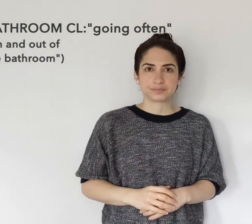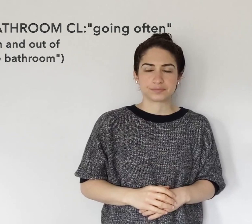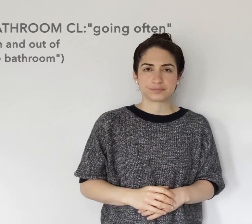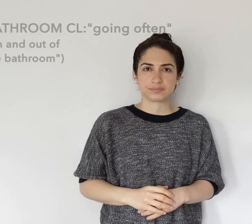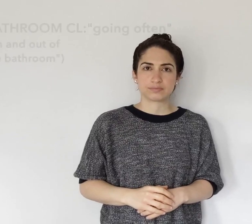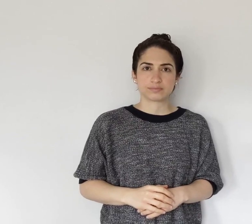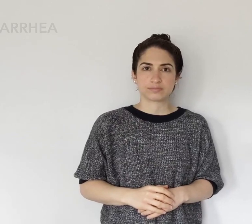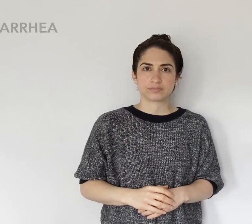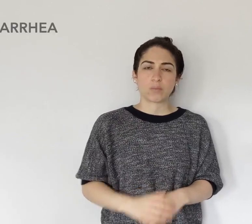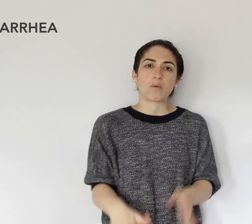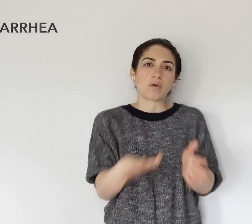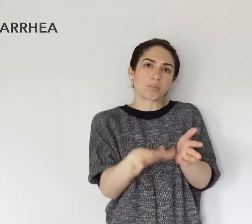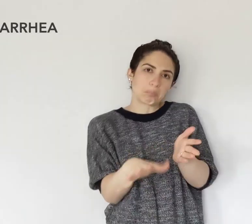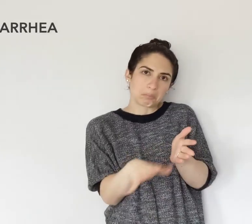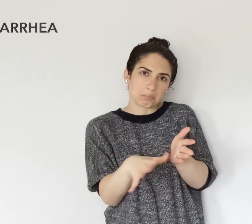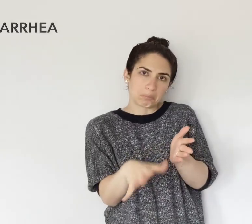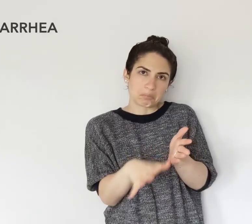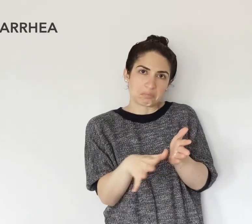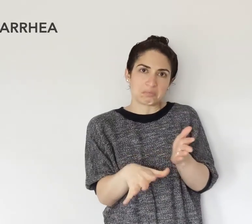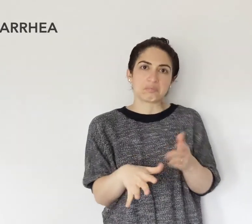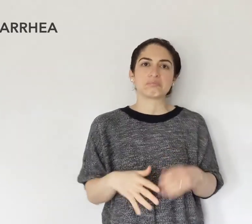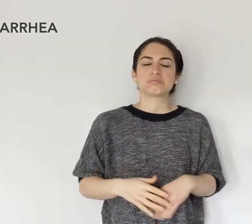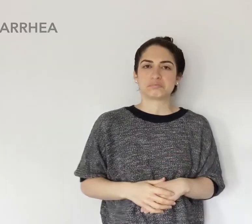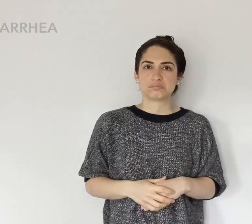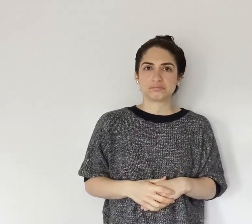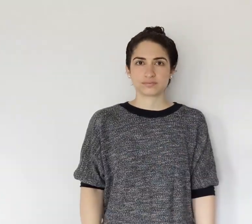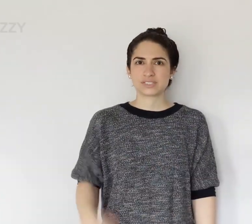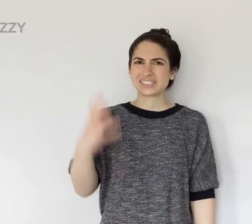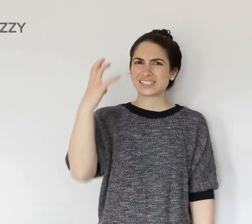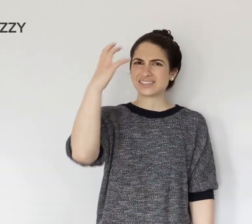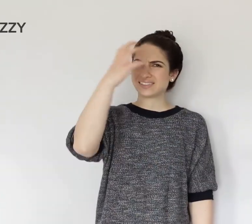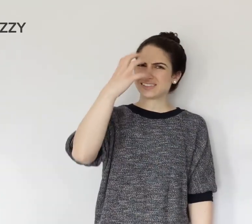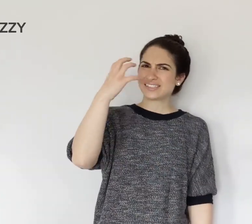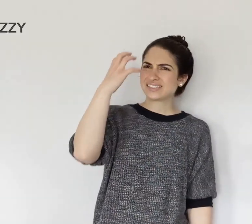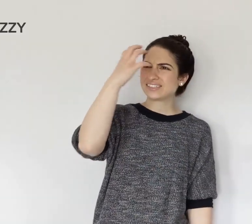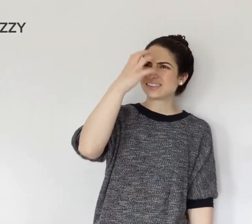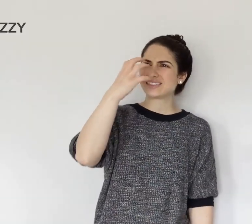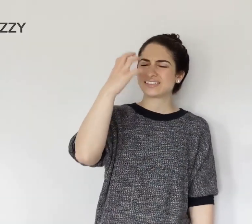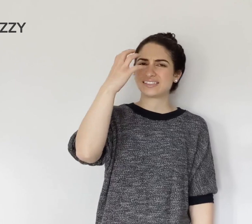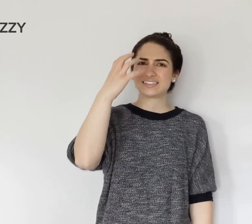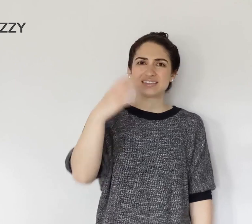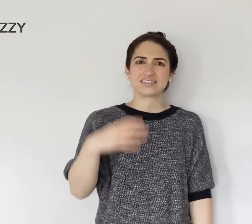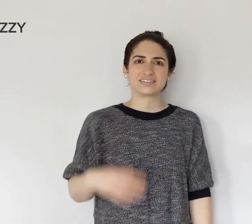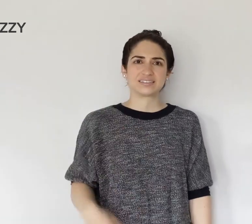or DIARRHEA. DIZZY